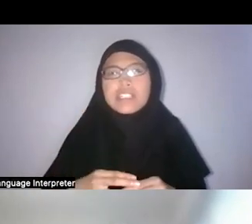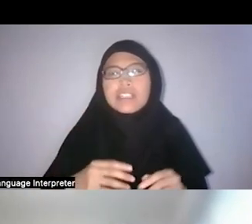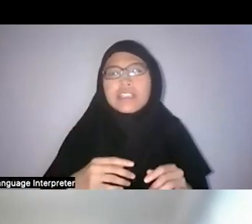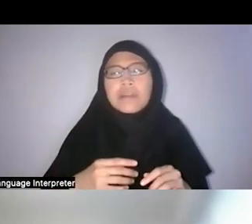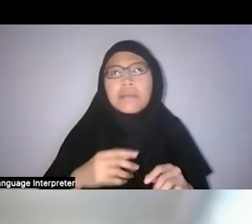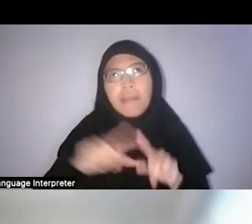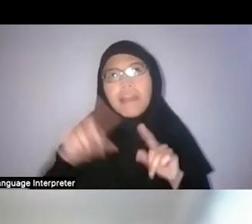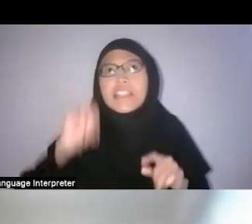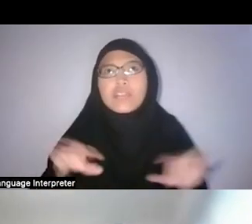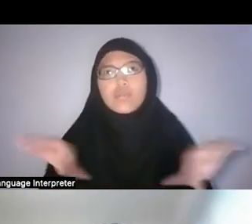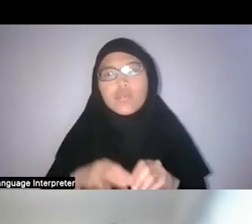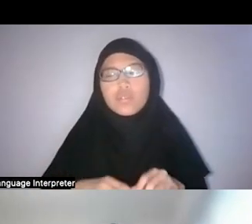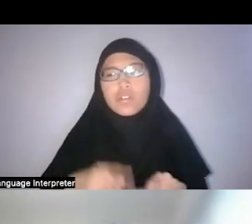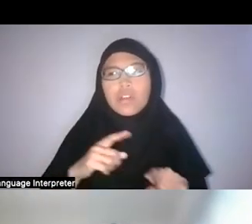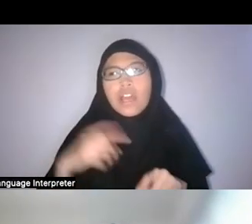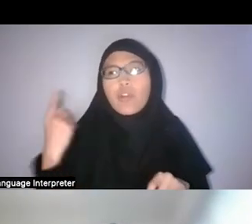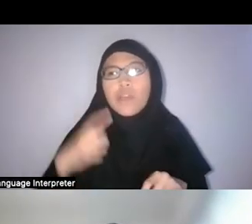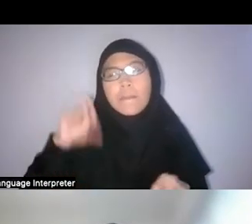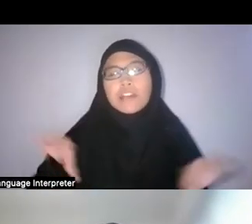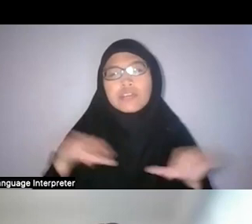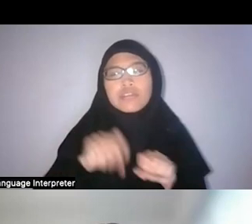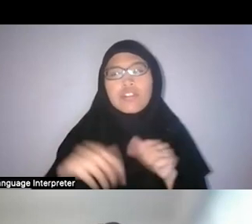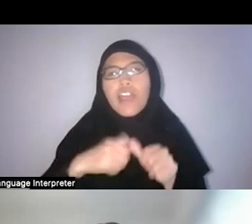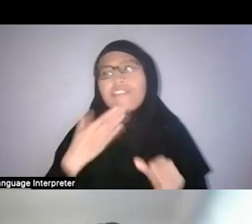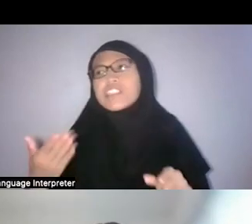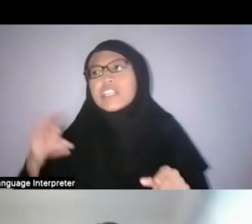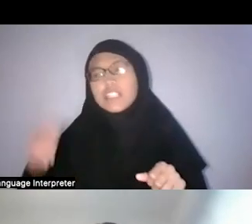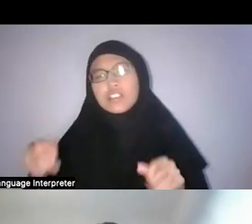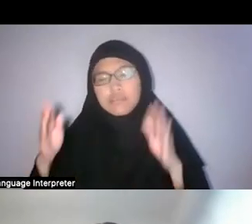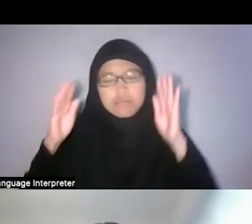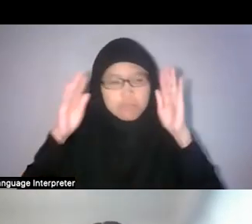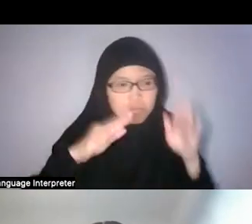So everything else has to bend at the knee because we have to expand, you know?